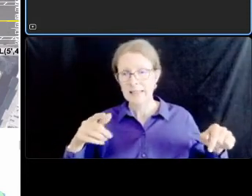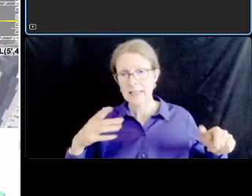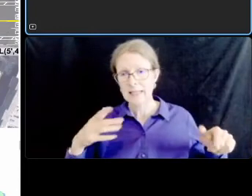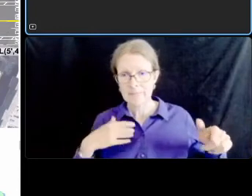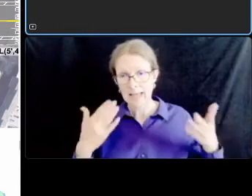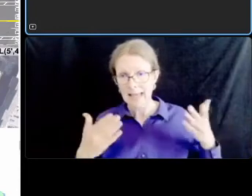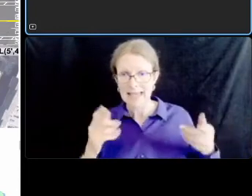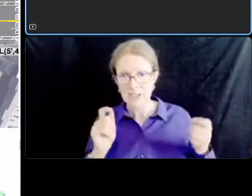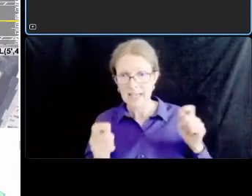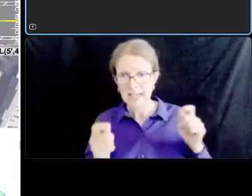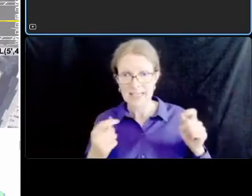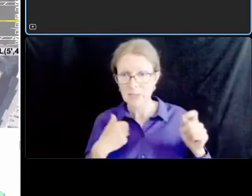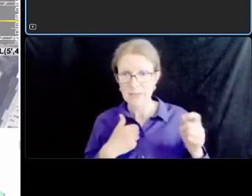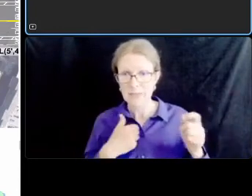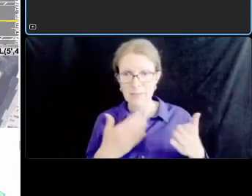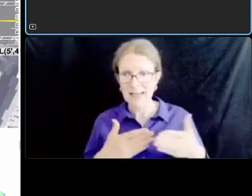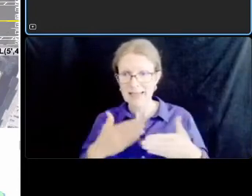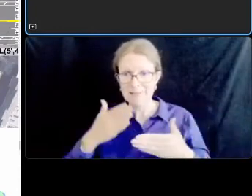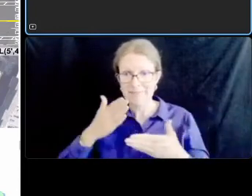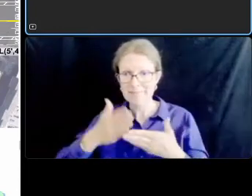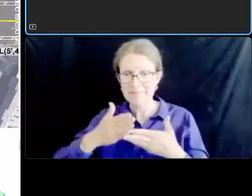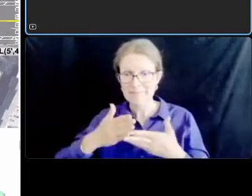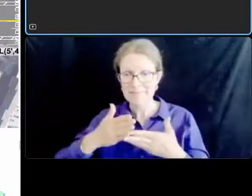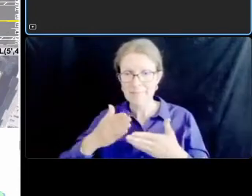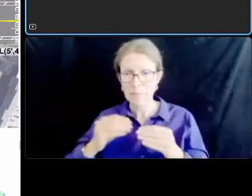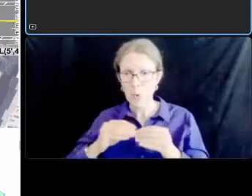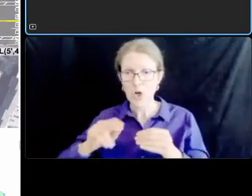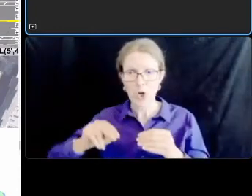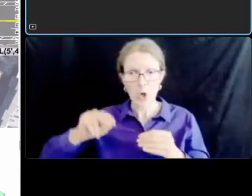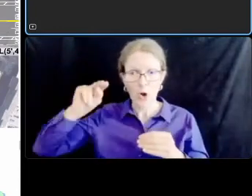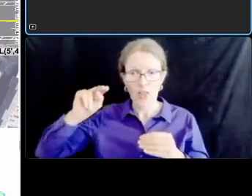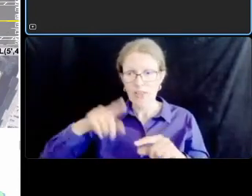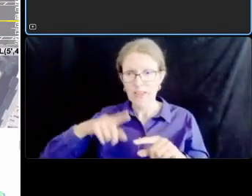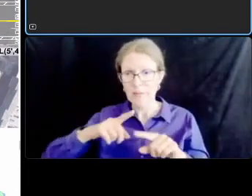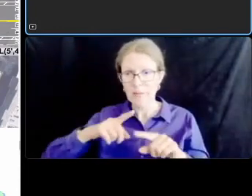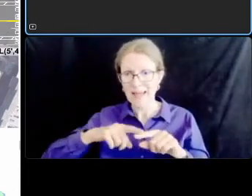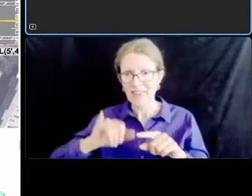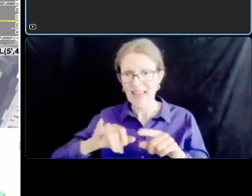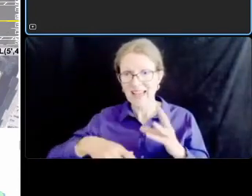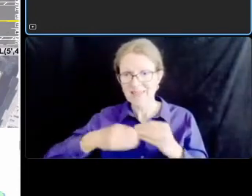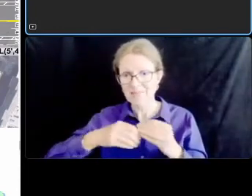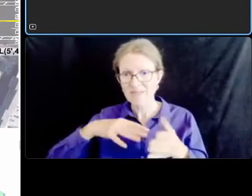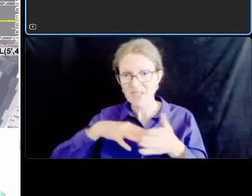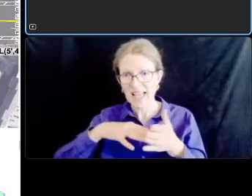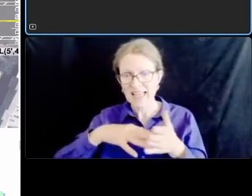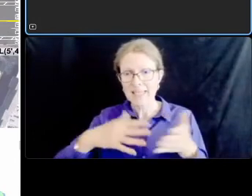there does appear to be some flexibility in the section to incorporate uh turn hardening